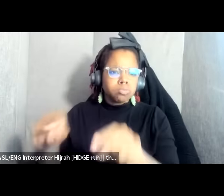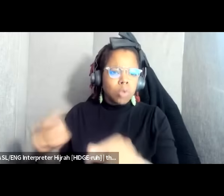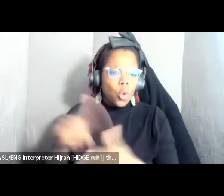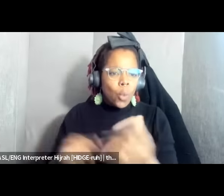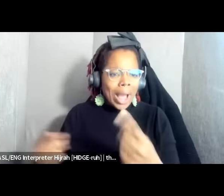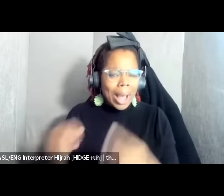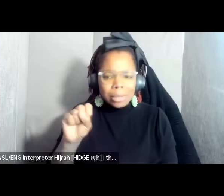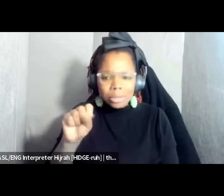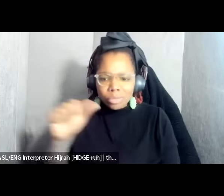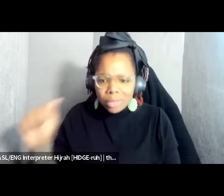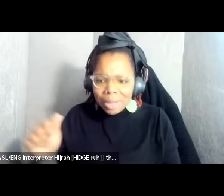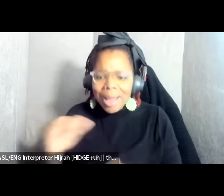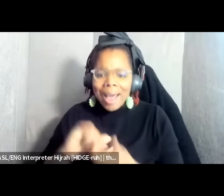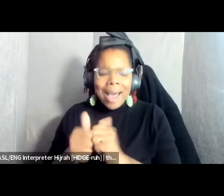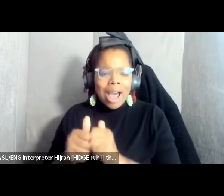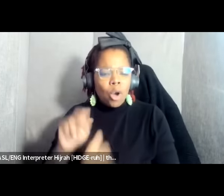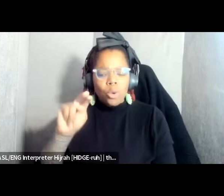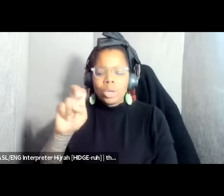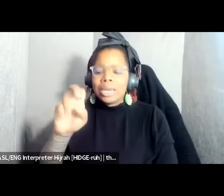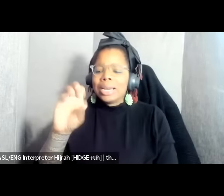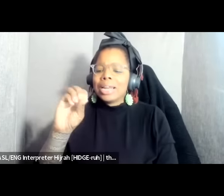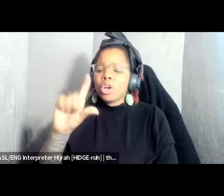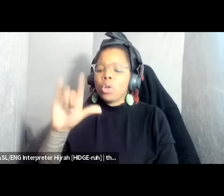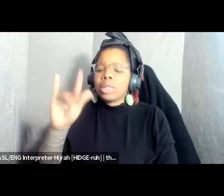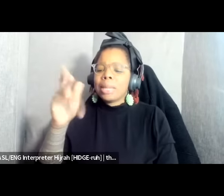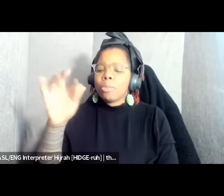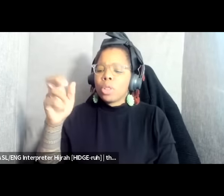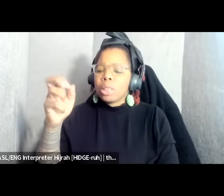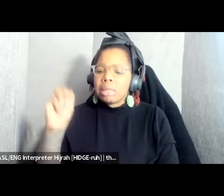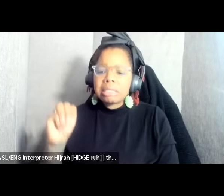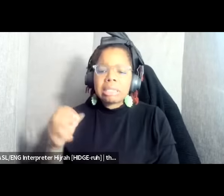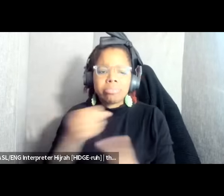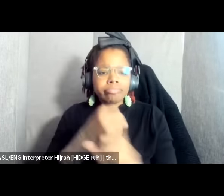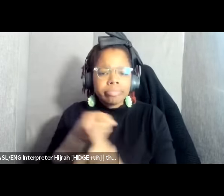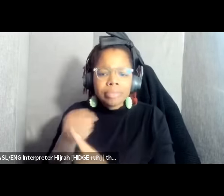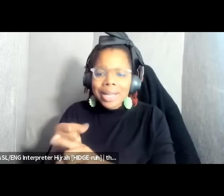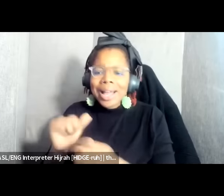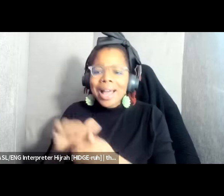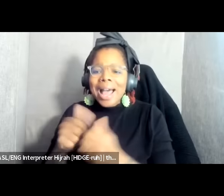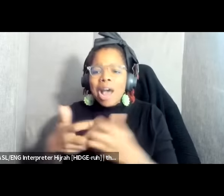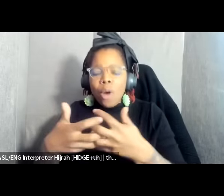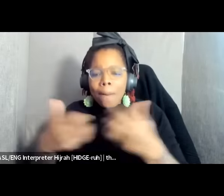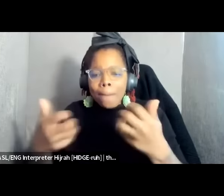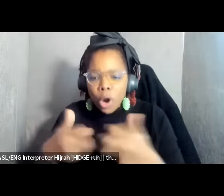working today and the way in which apartate and colonialism and settler Colonials colonialism